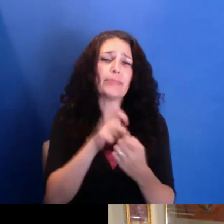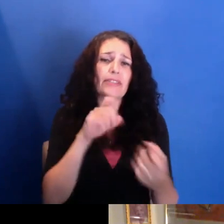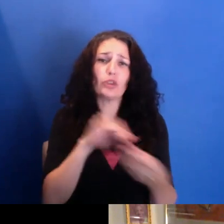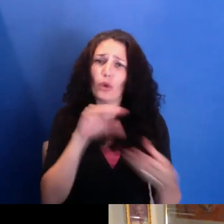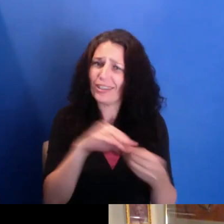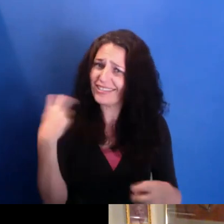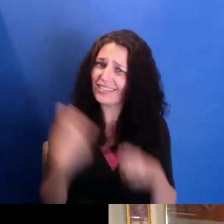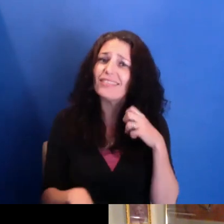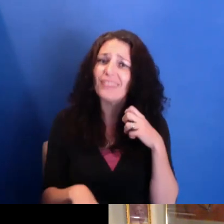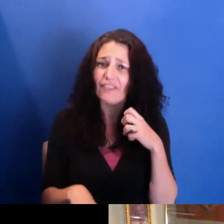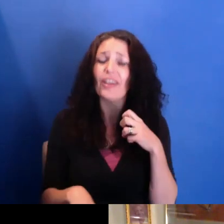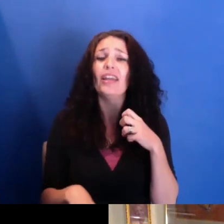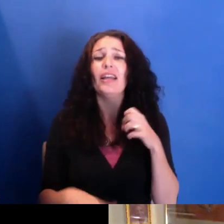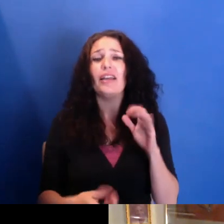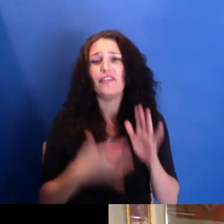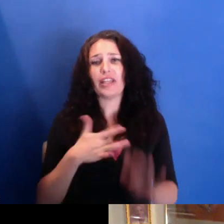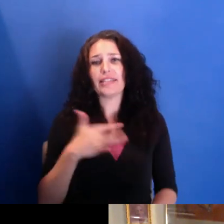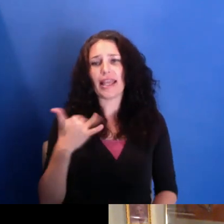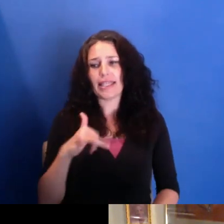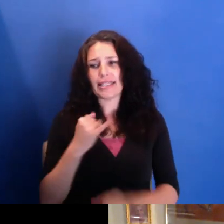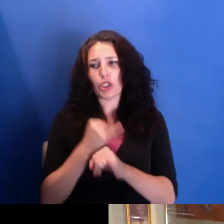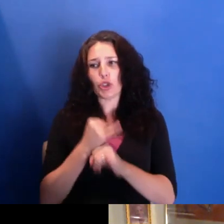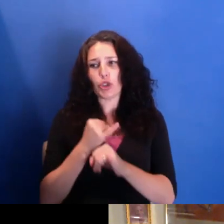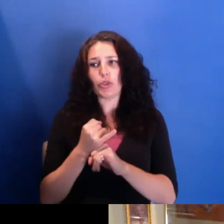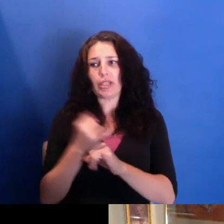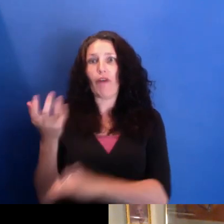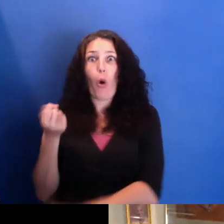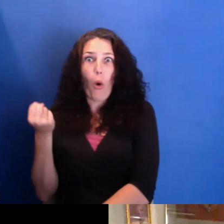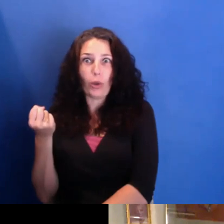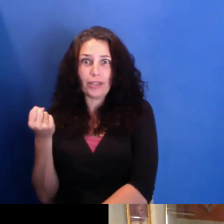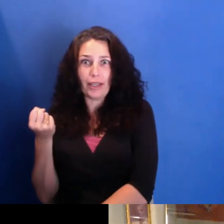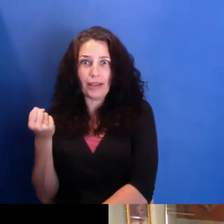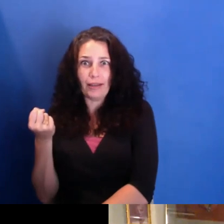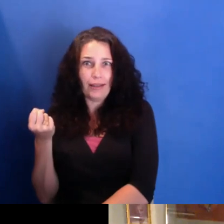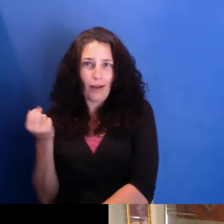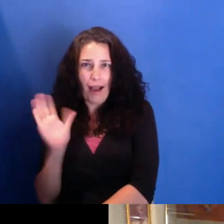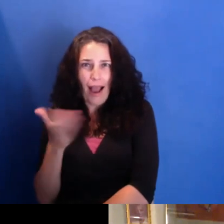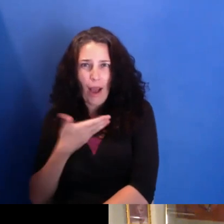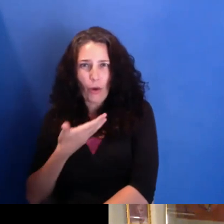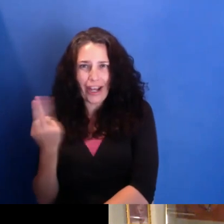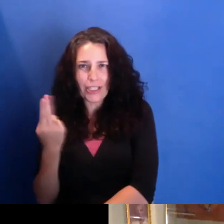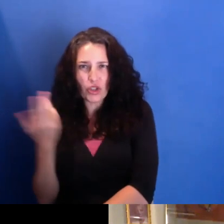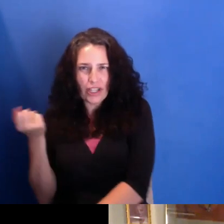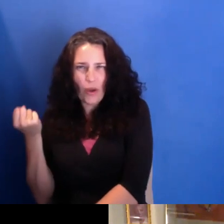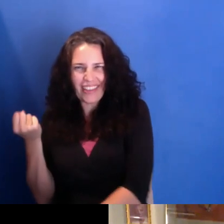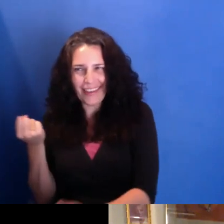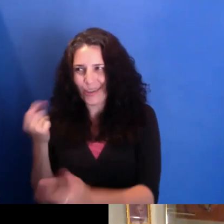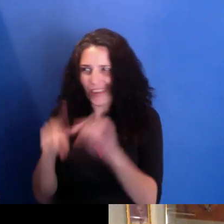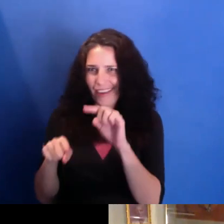And in some ways, it feels like these institutions hold our histories hostage because you can't-- we can't get to them if we don't have